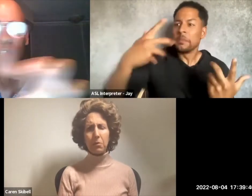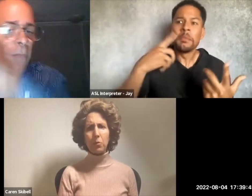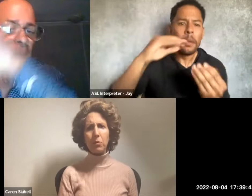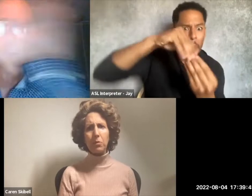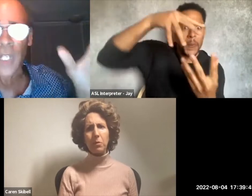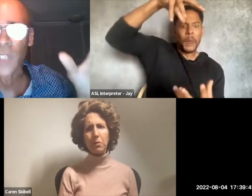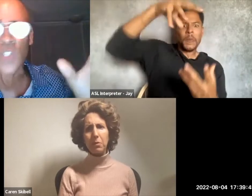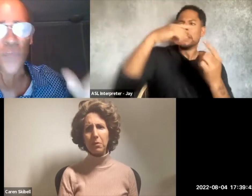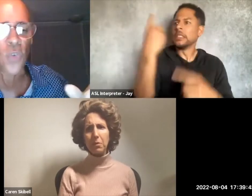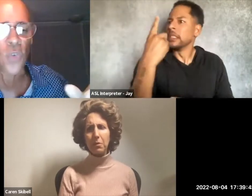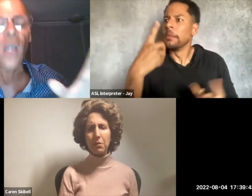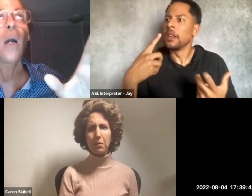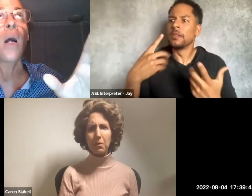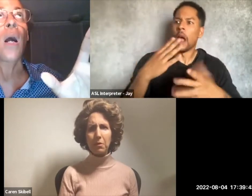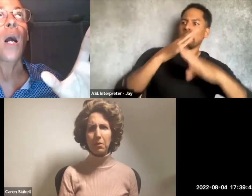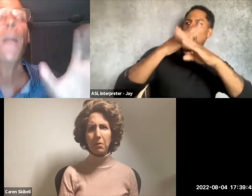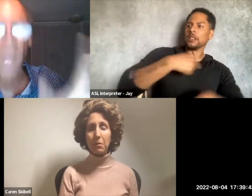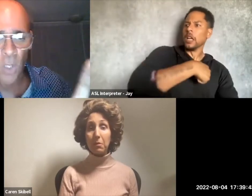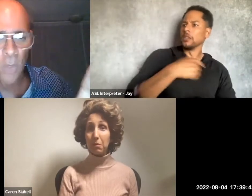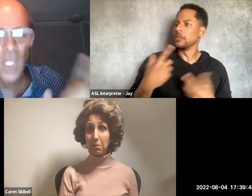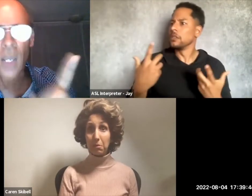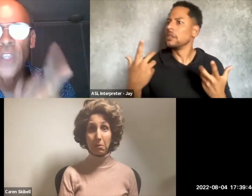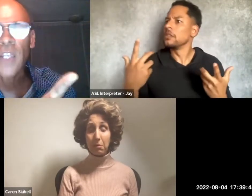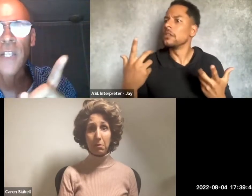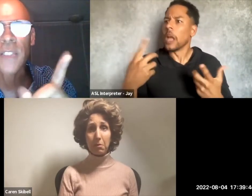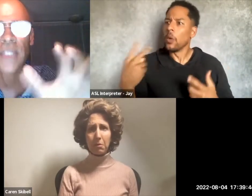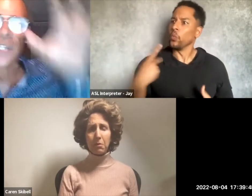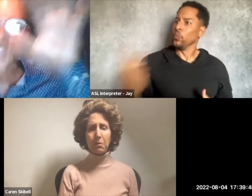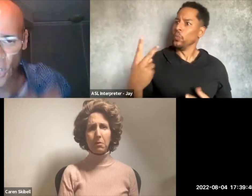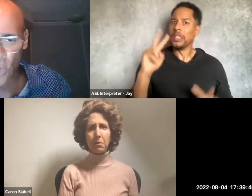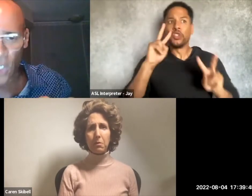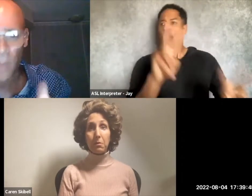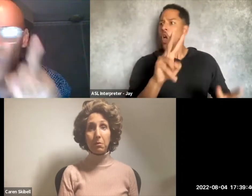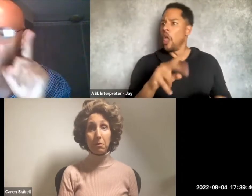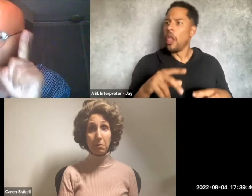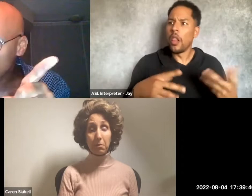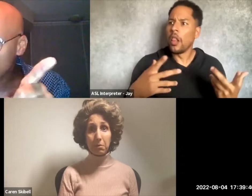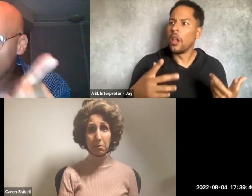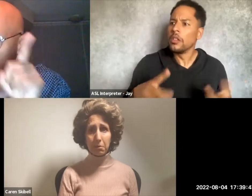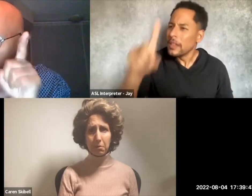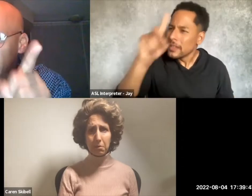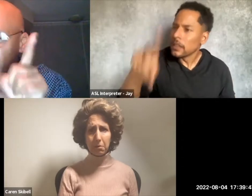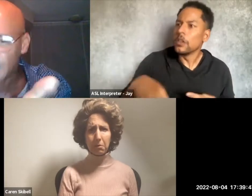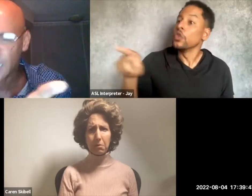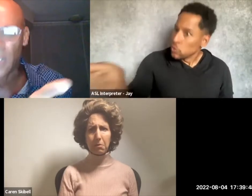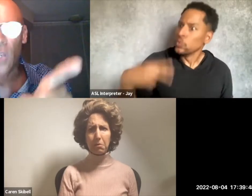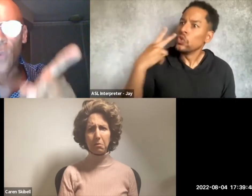from everybody else's view. A bubble. Think of us inside a snow globe. What you saw was like lightning.